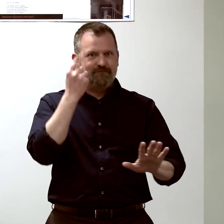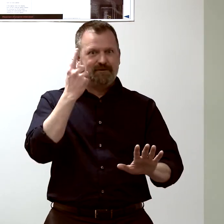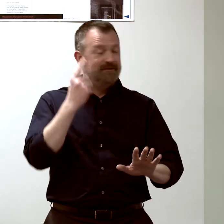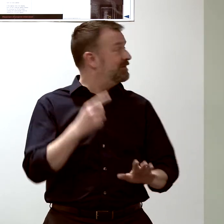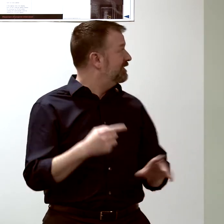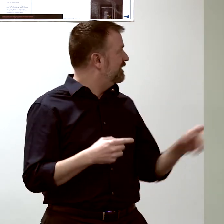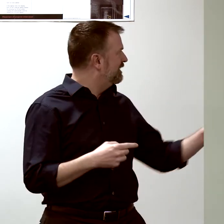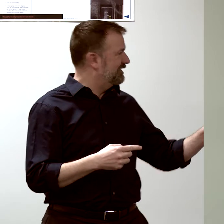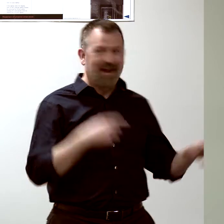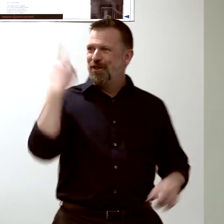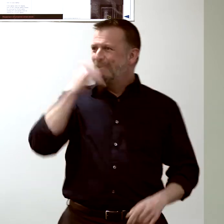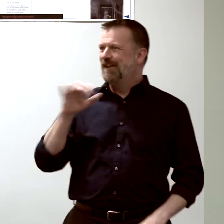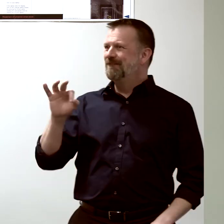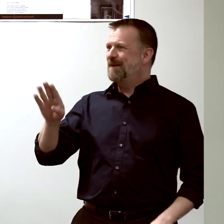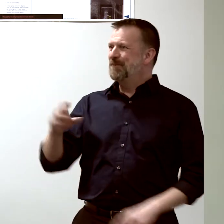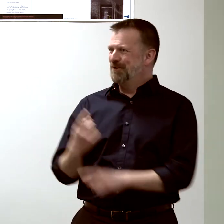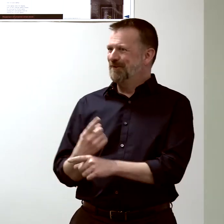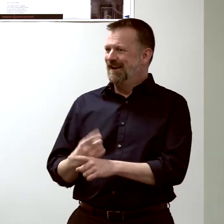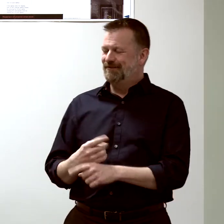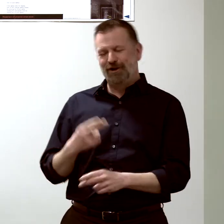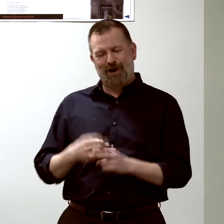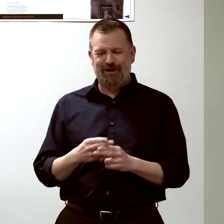This looks like Facebook, right? We can call it Genebook.